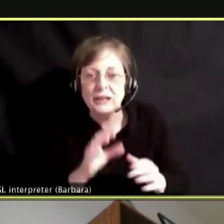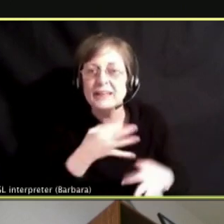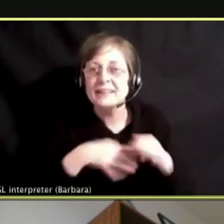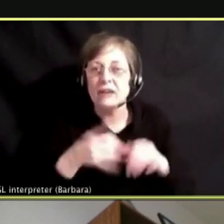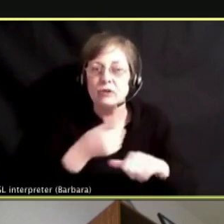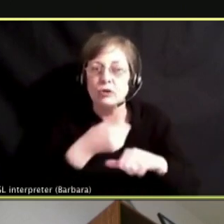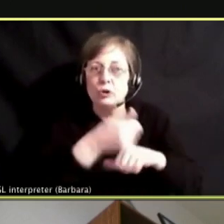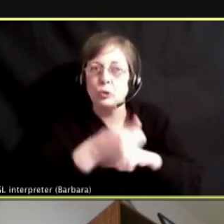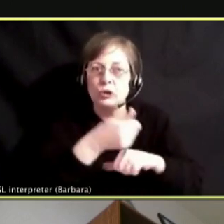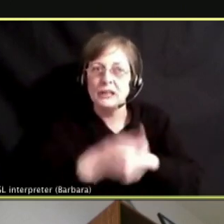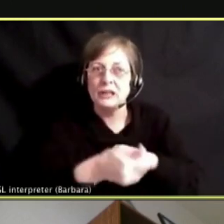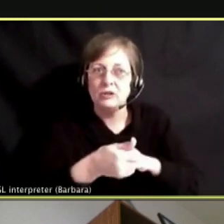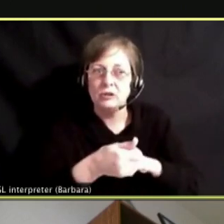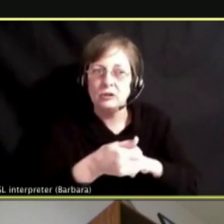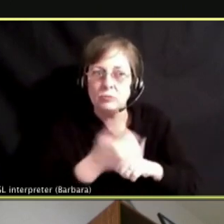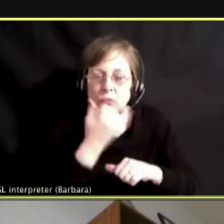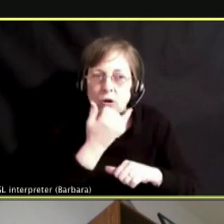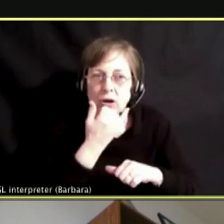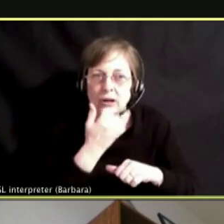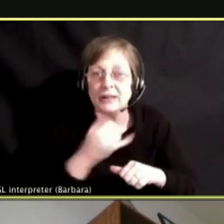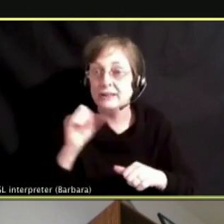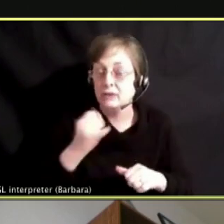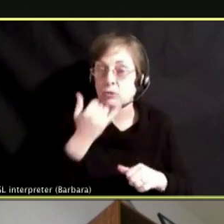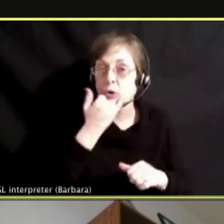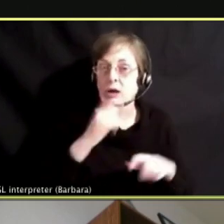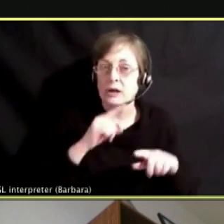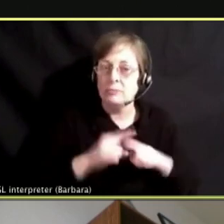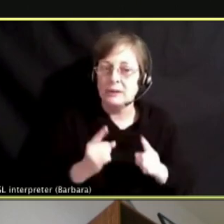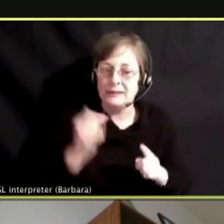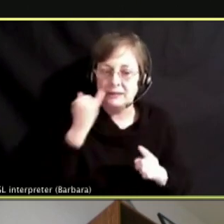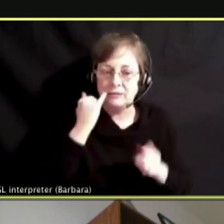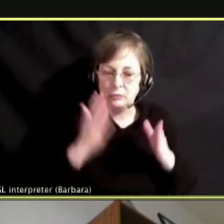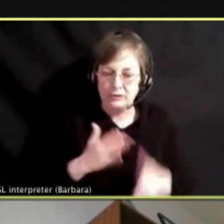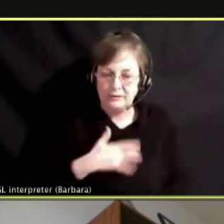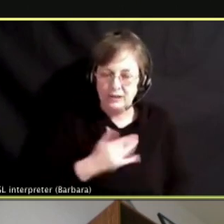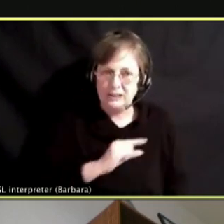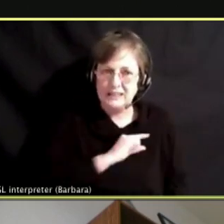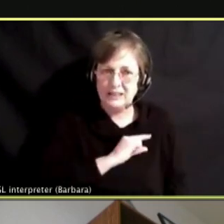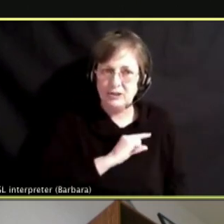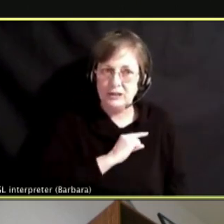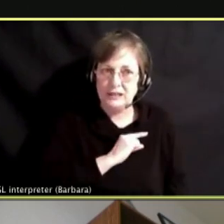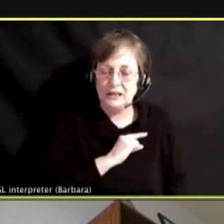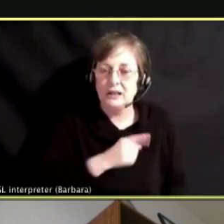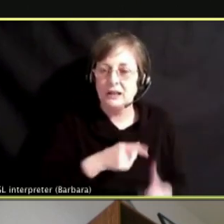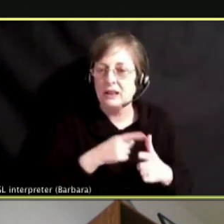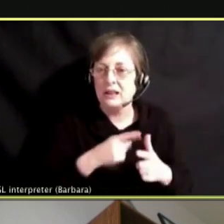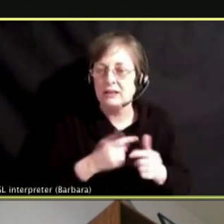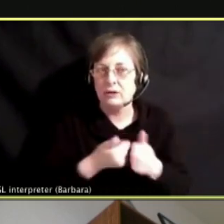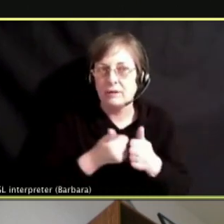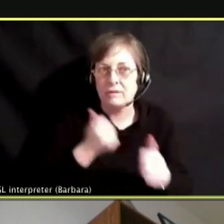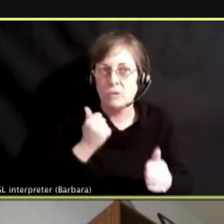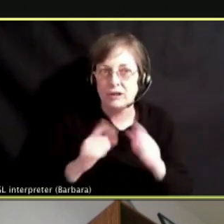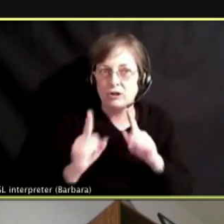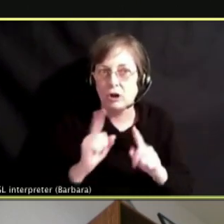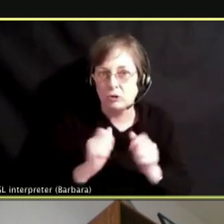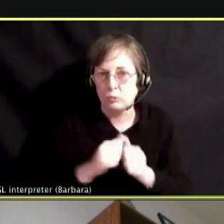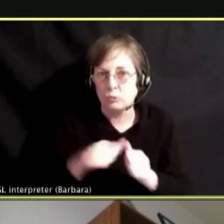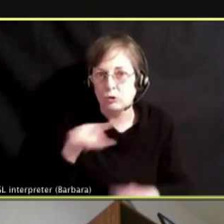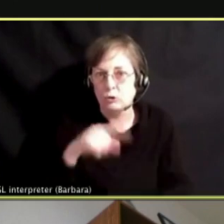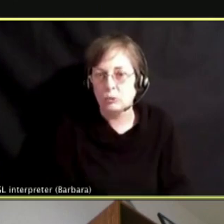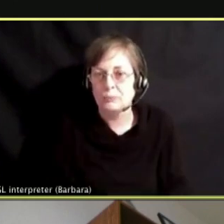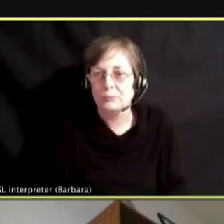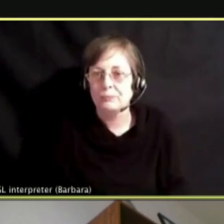IT IS WRONG, BUT THE LESS YOU ARE GOING TO WANT TO TALK TO YOU.